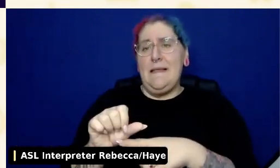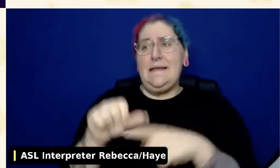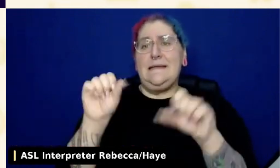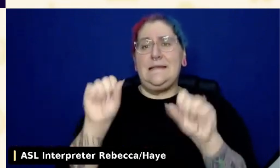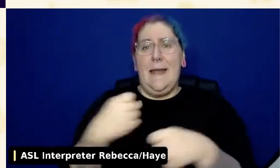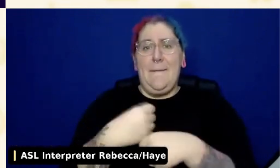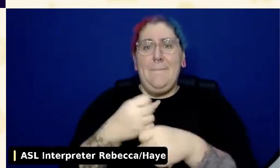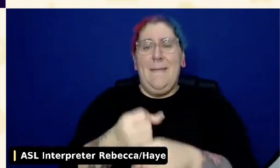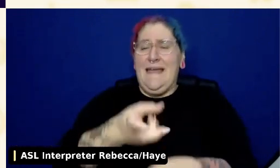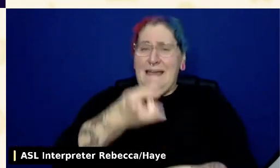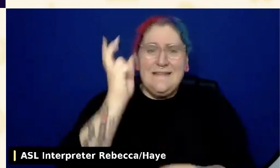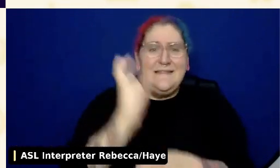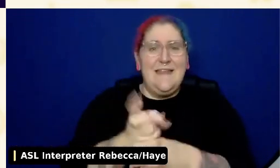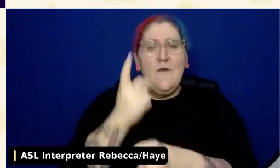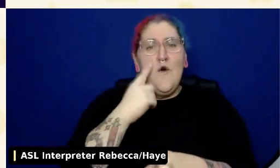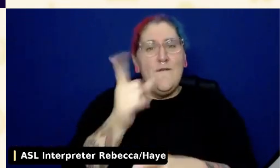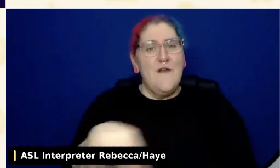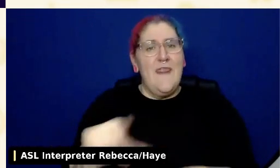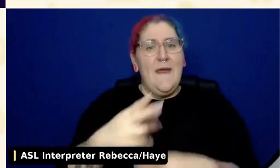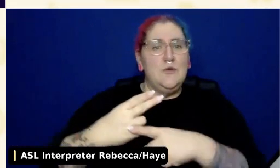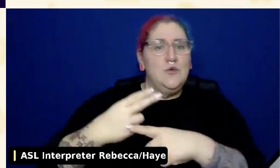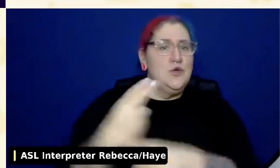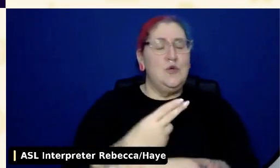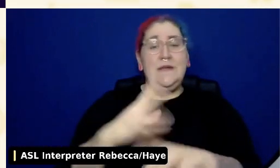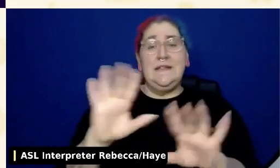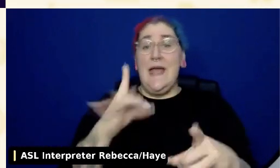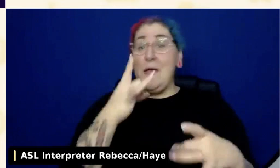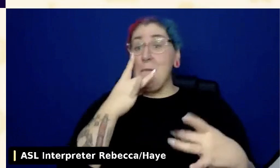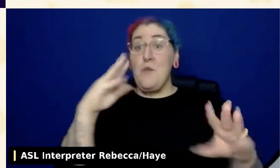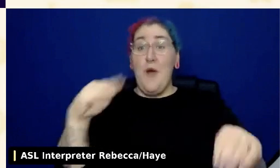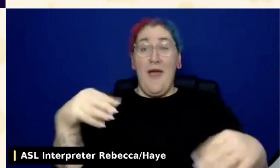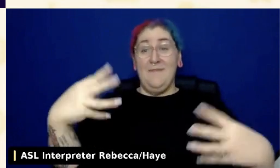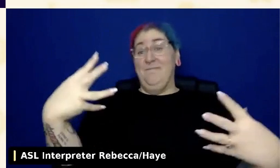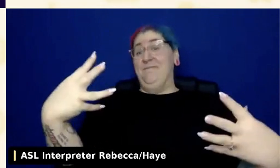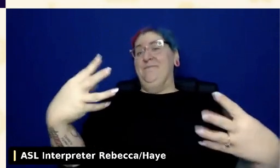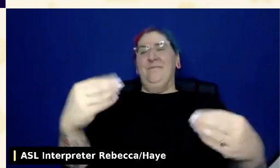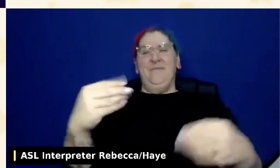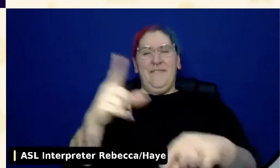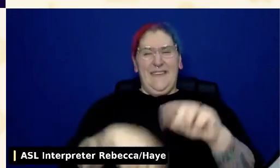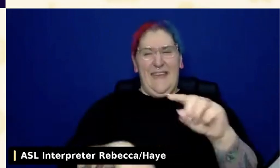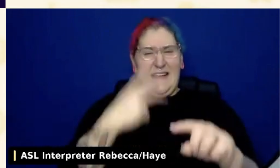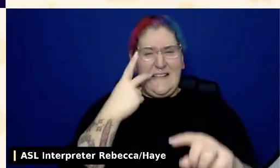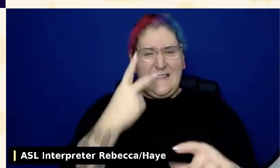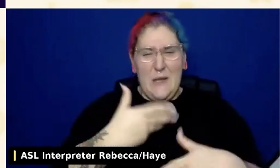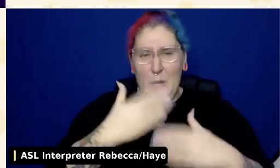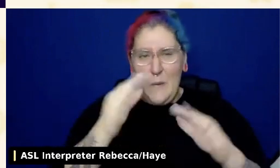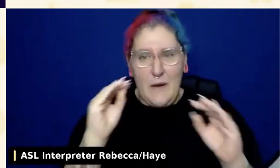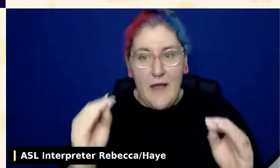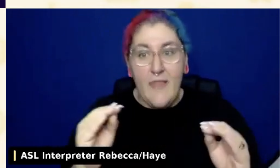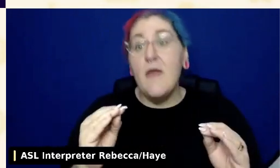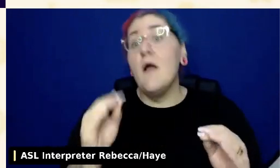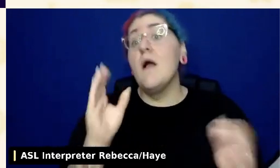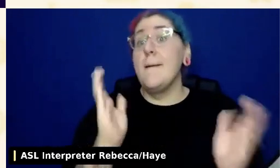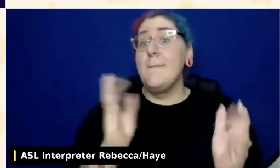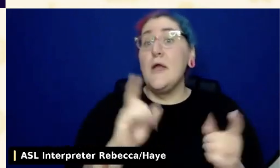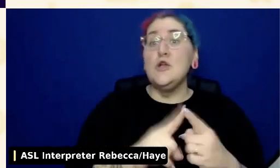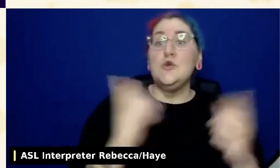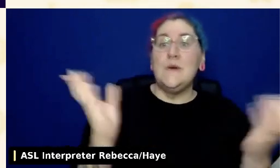for them to use a very bright background like this with white text, where a dark mode background, more like what we have